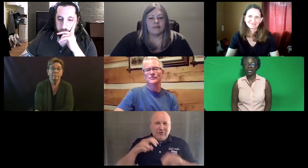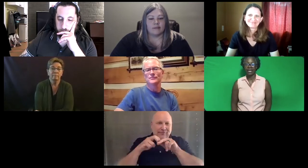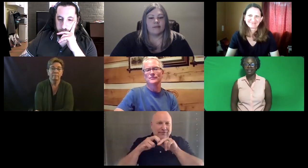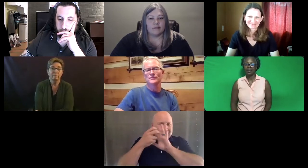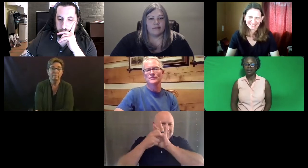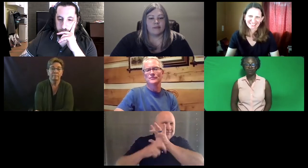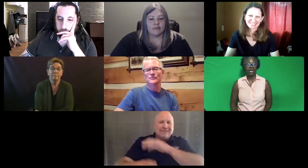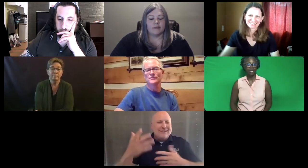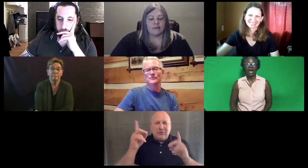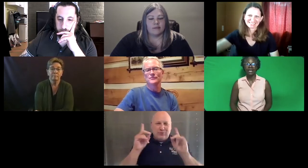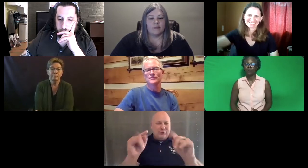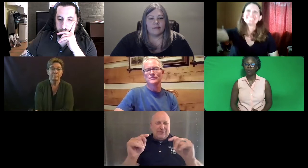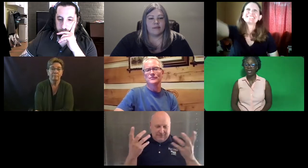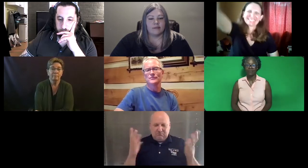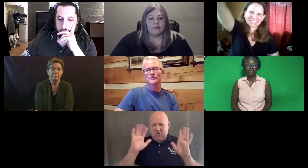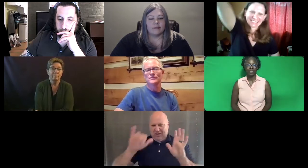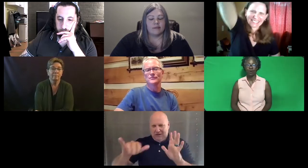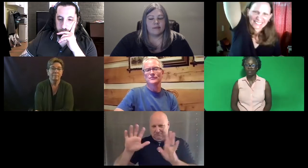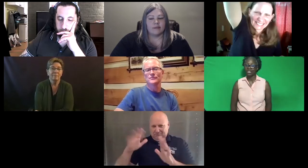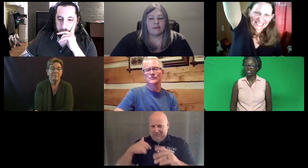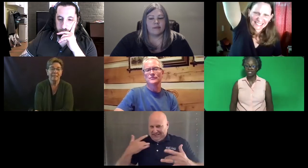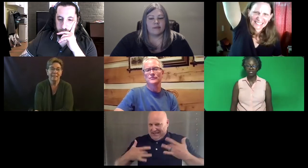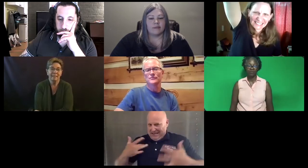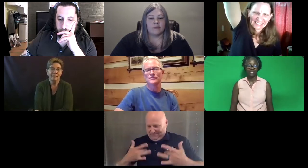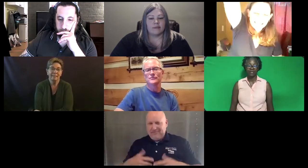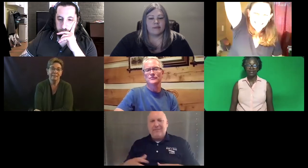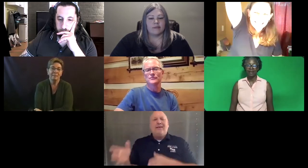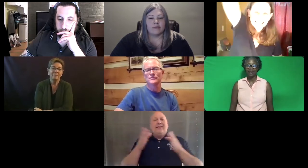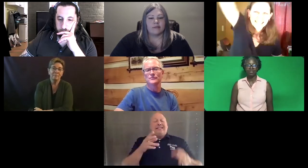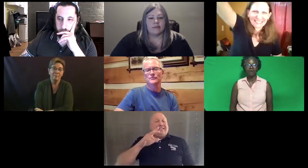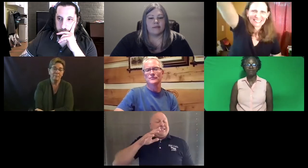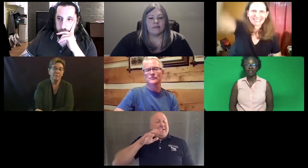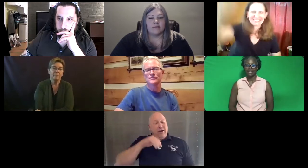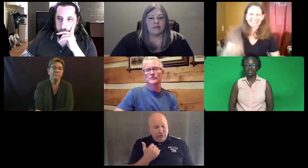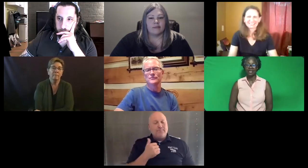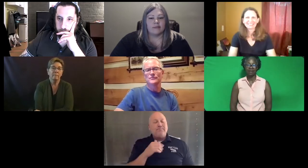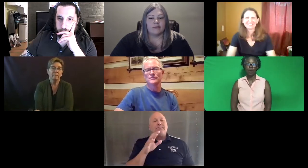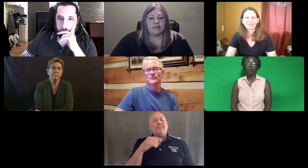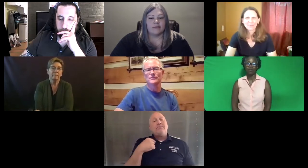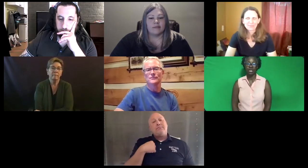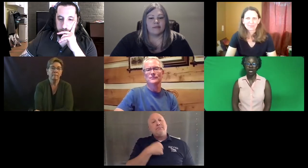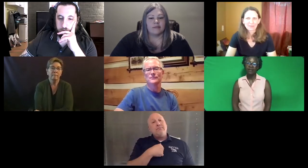And I think that we're going to ride that wave. We're going to just do it. So I'm very excited about where we are.